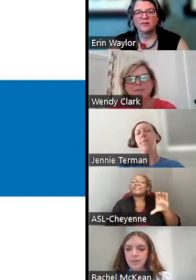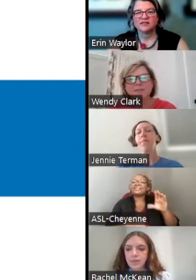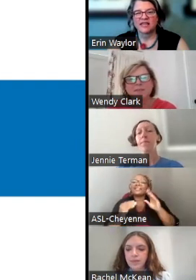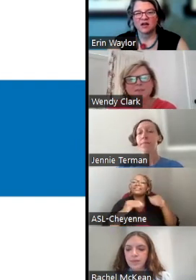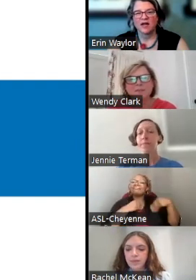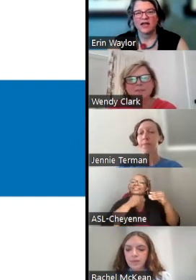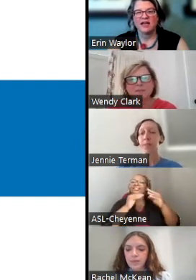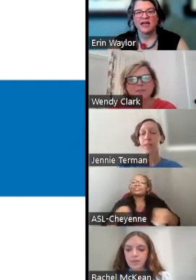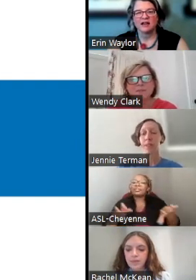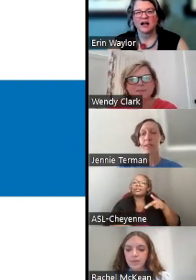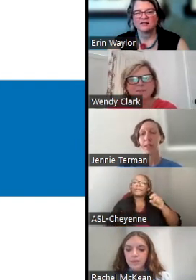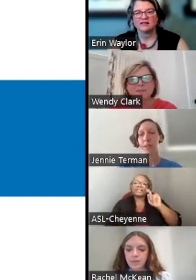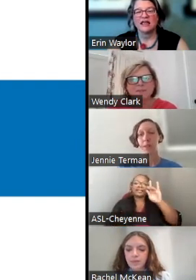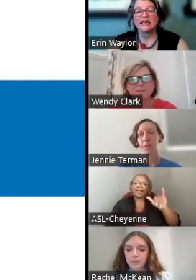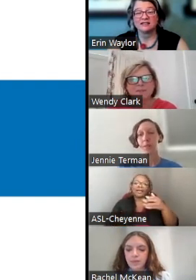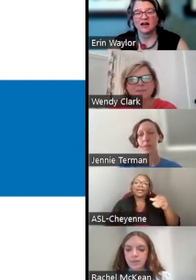THE PISCATAWAY AND ANACOSTAN PEOPLES.